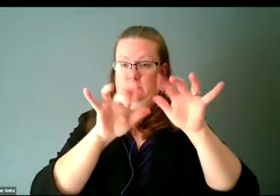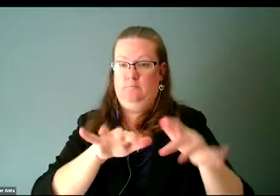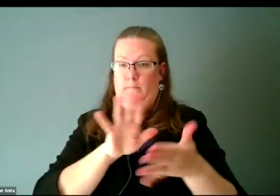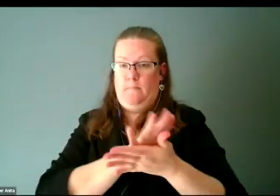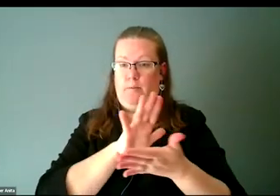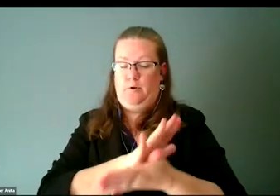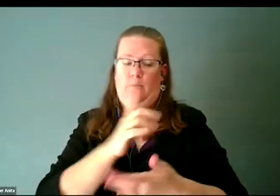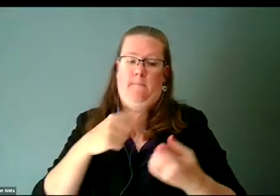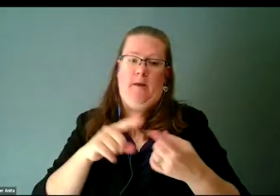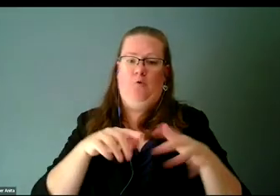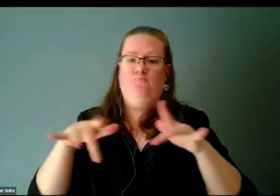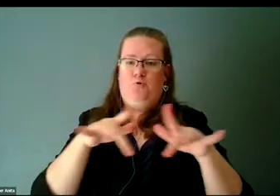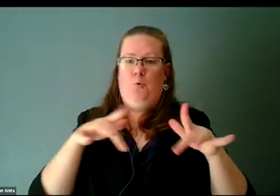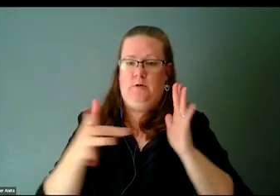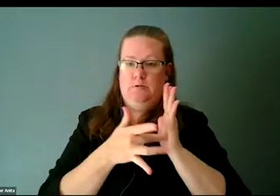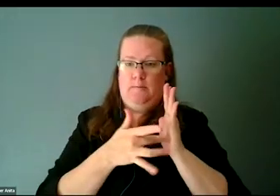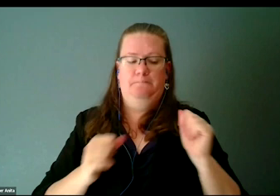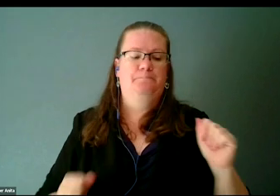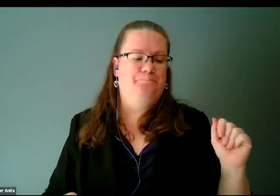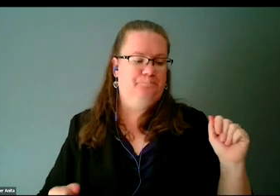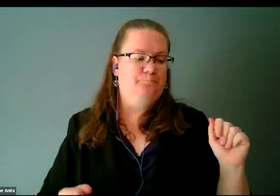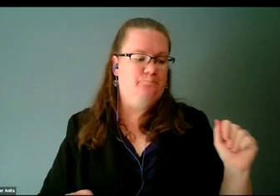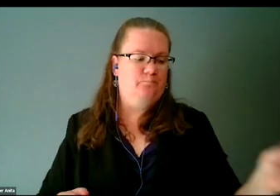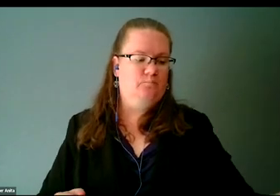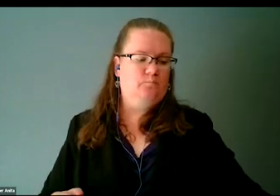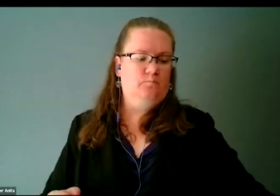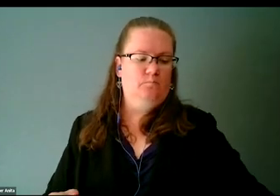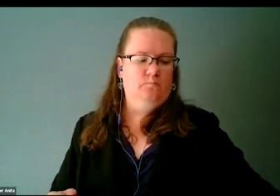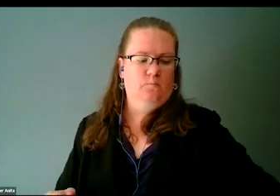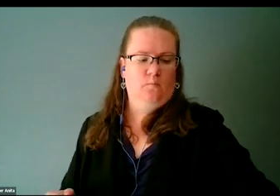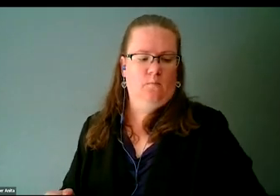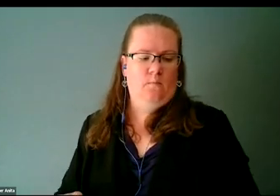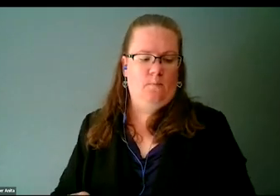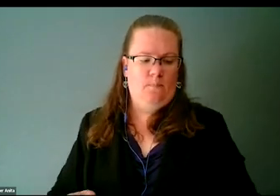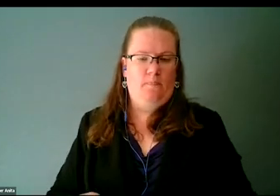one of the recording technologies that I ended up really doing